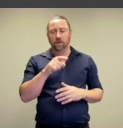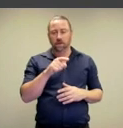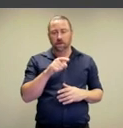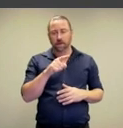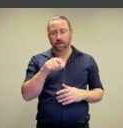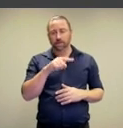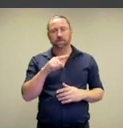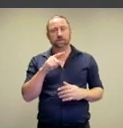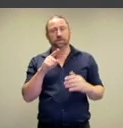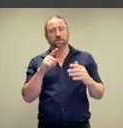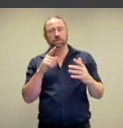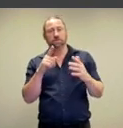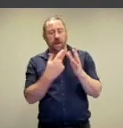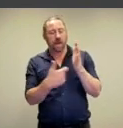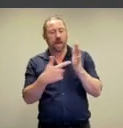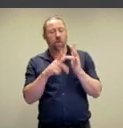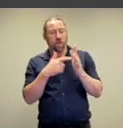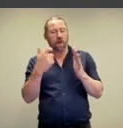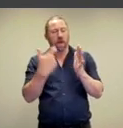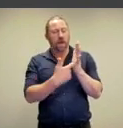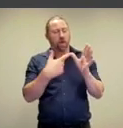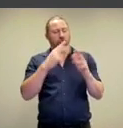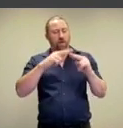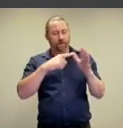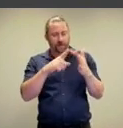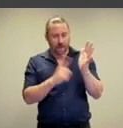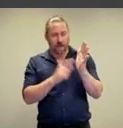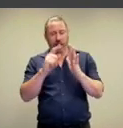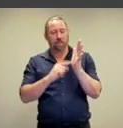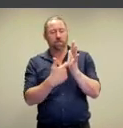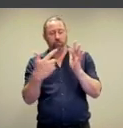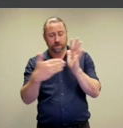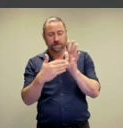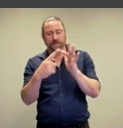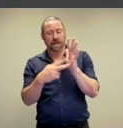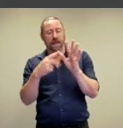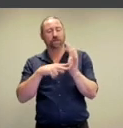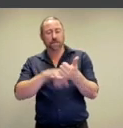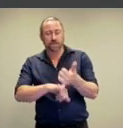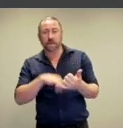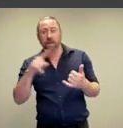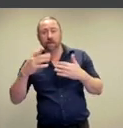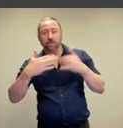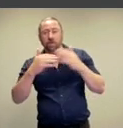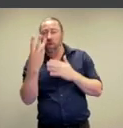this was a graduating artwork